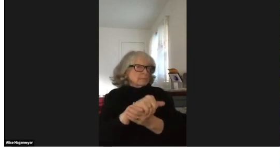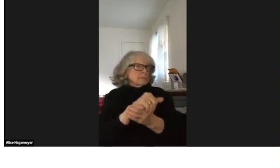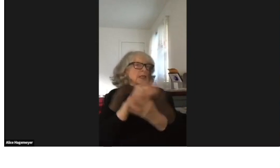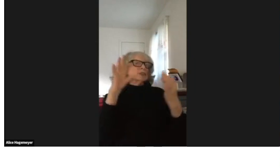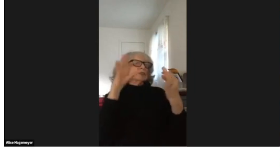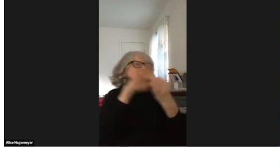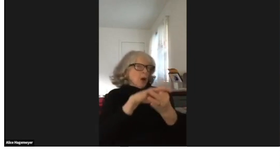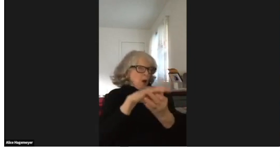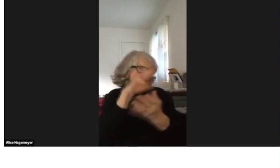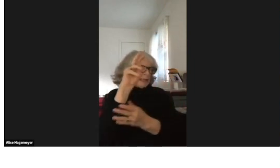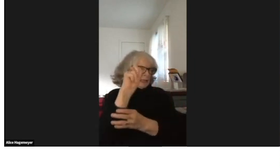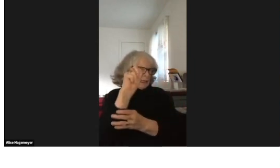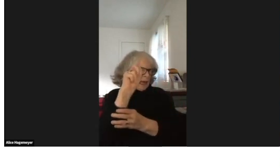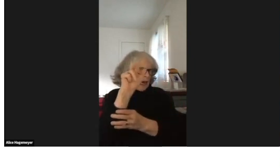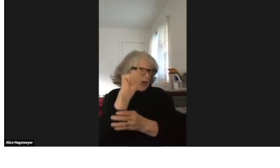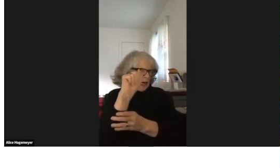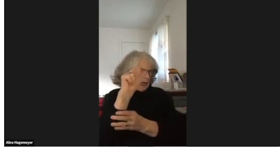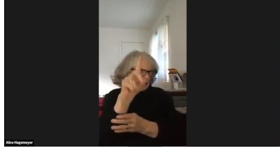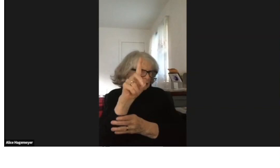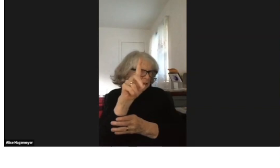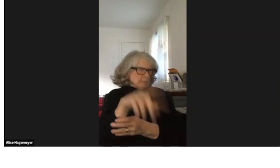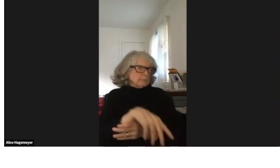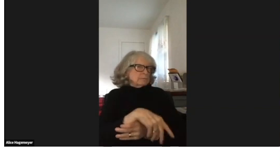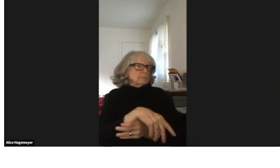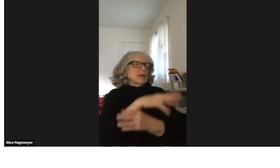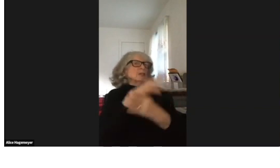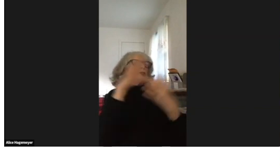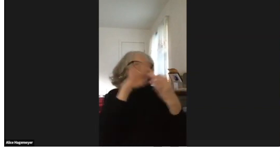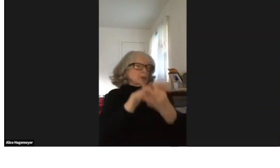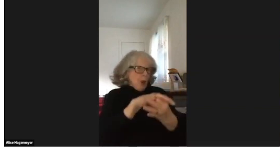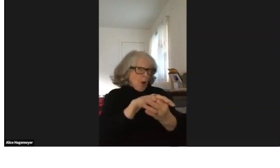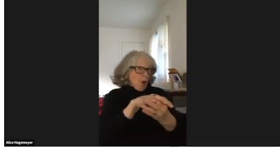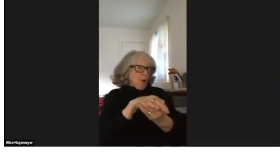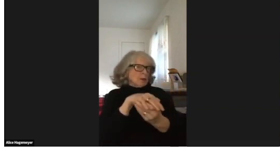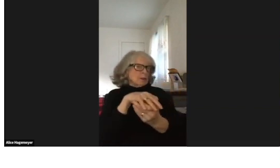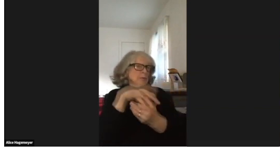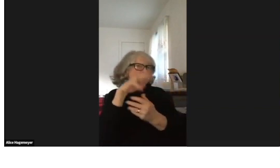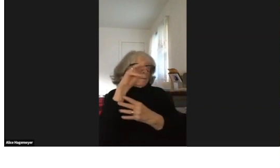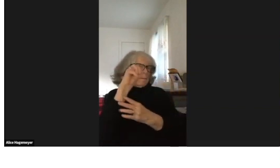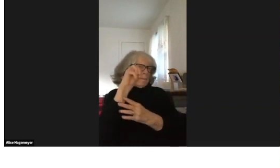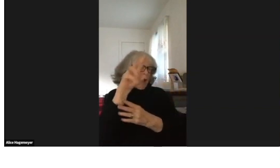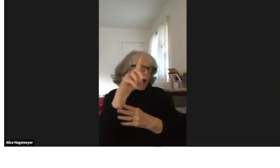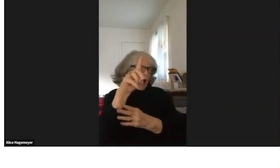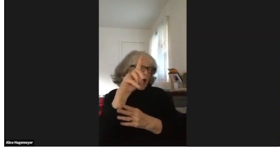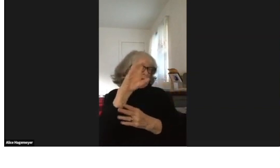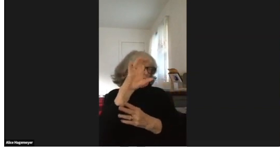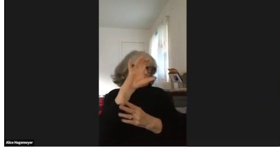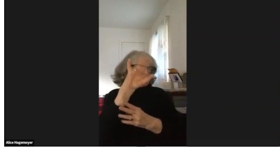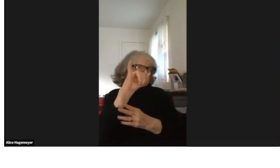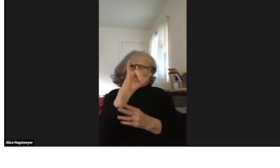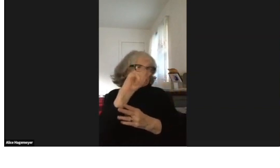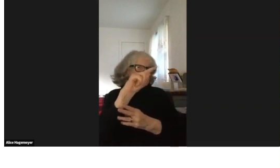He joined the National Association for the Deaf.